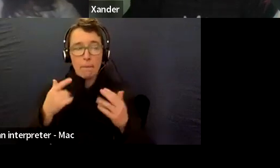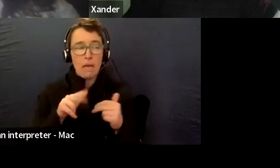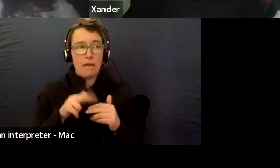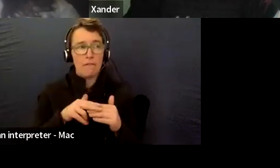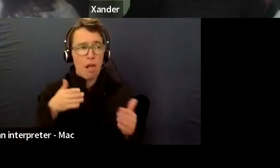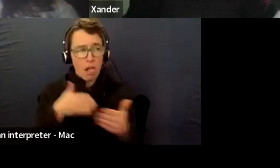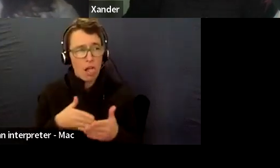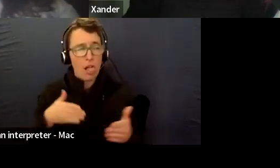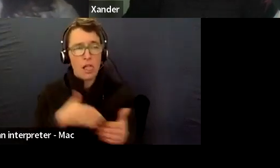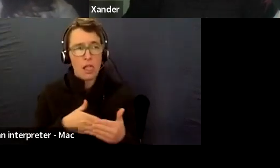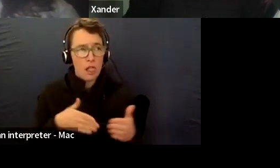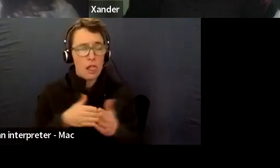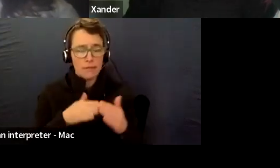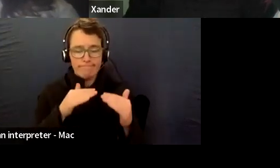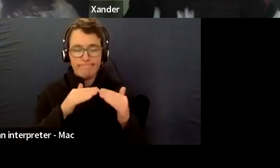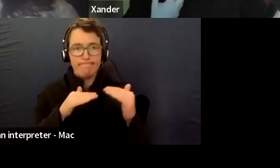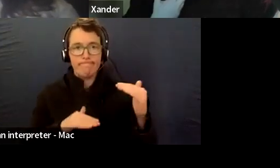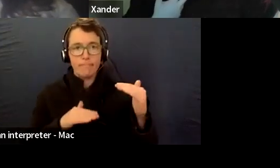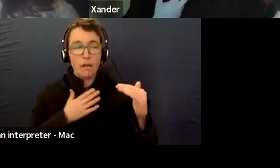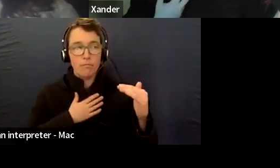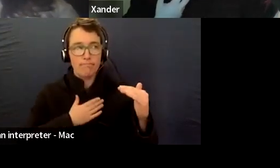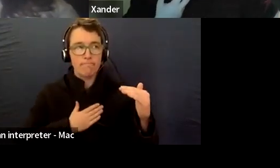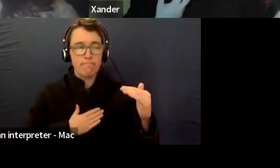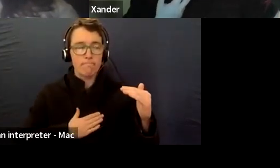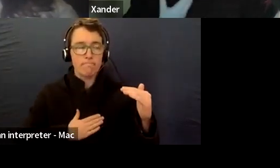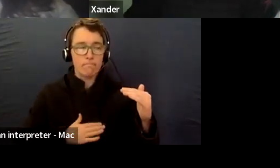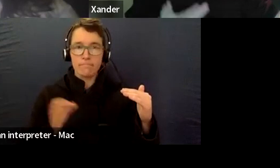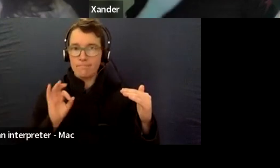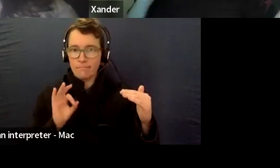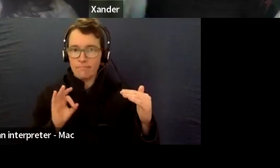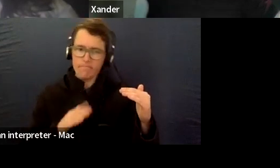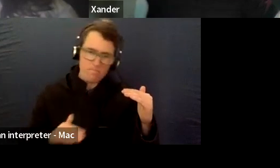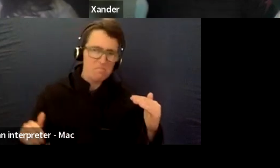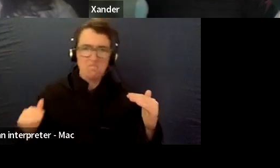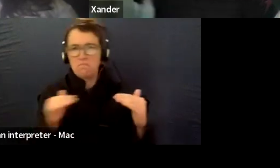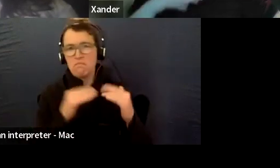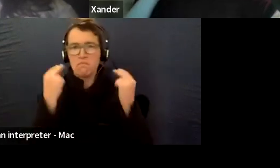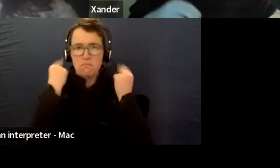I think this is really important because, even as adults.